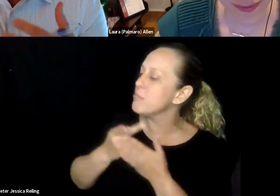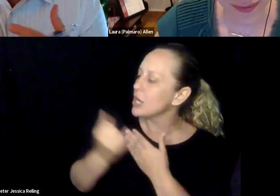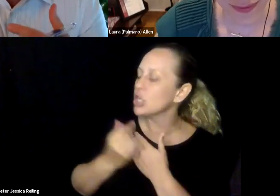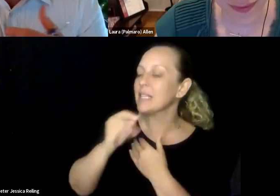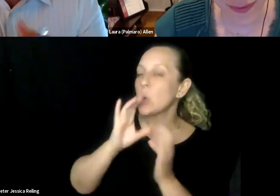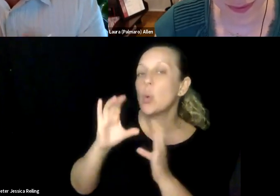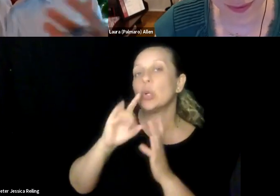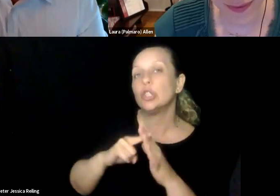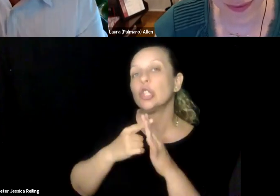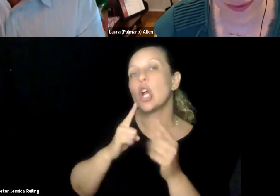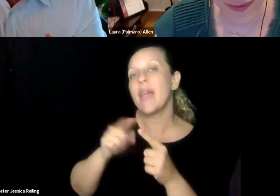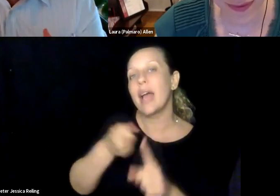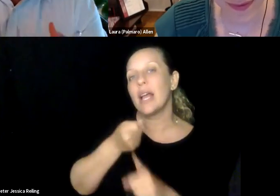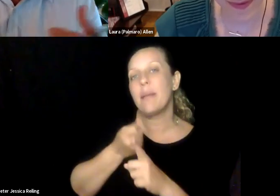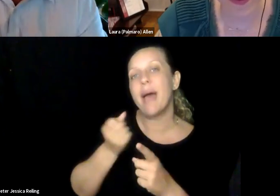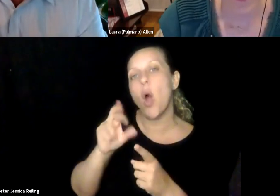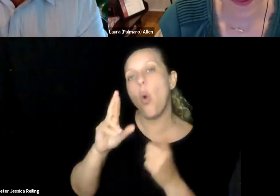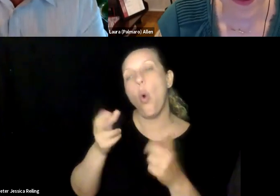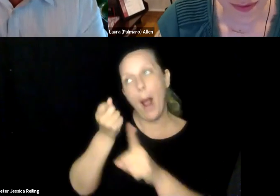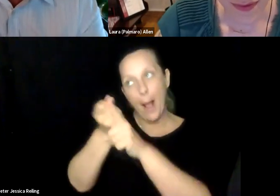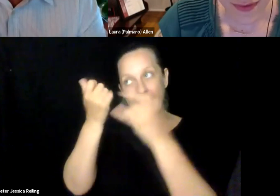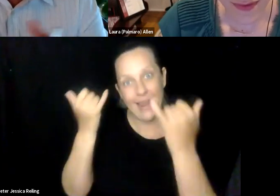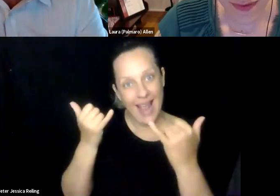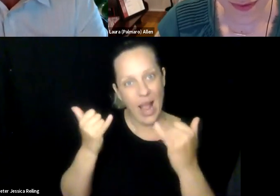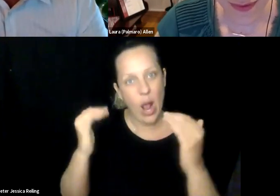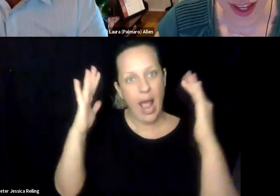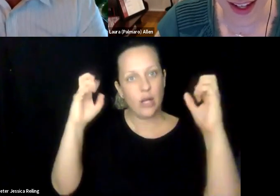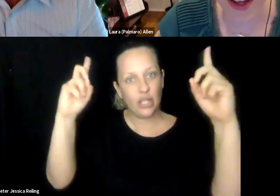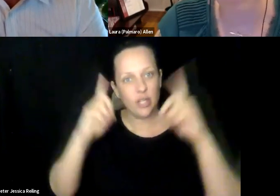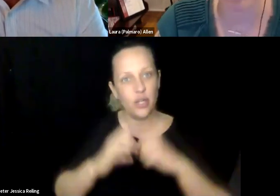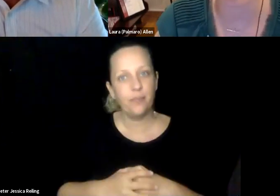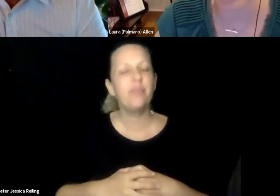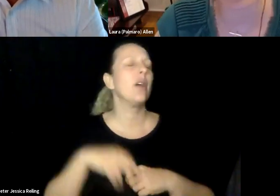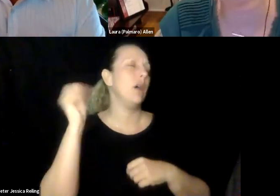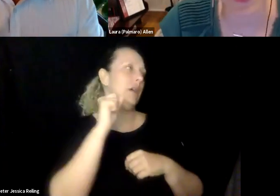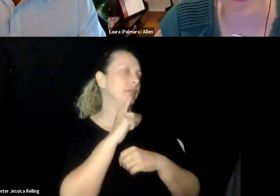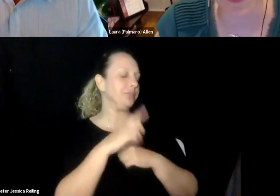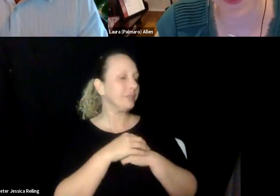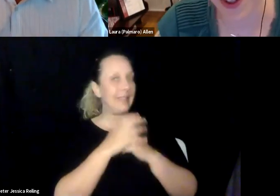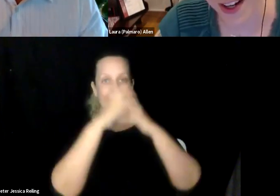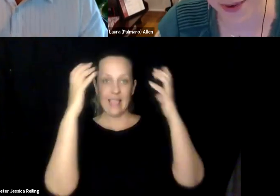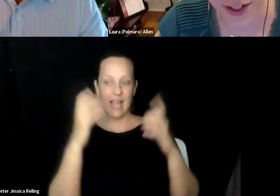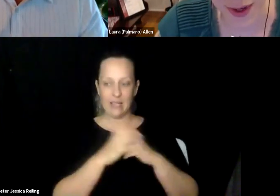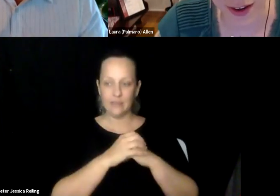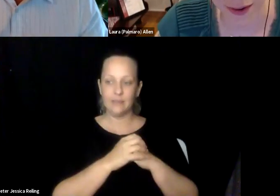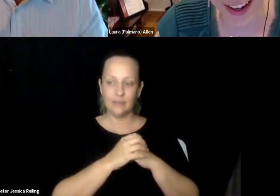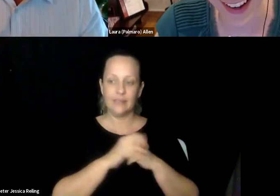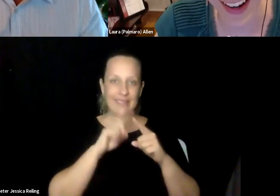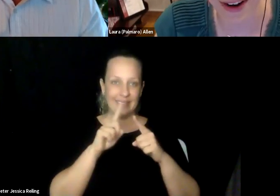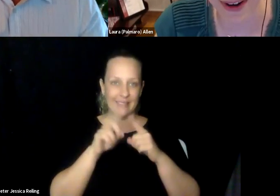doing. You told us about your role, but specifically around some of the innovative projects that Google has that could impact or impacting higher